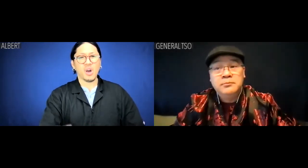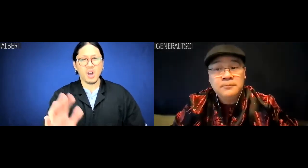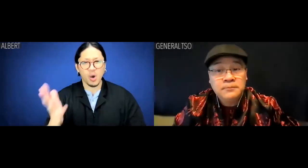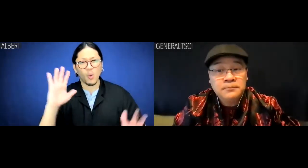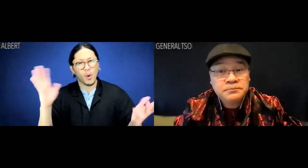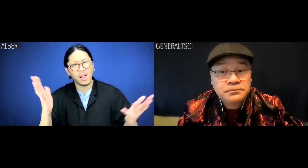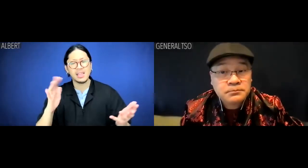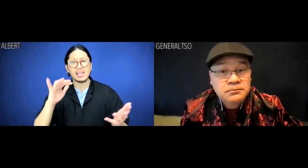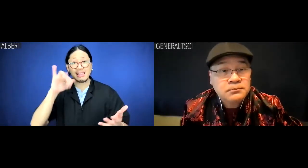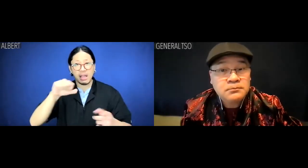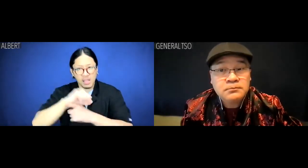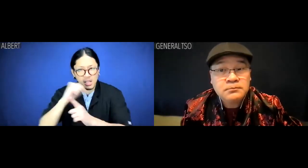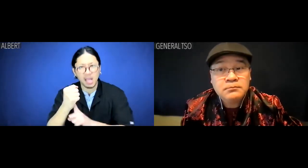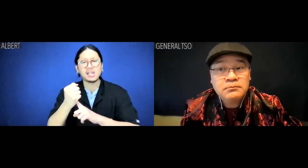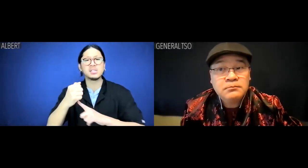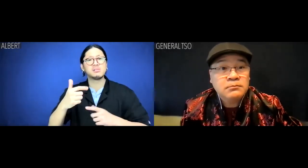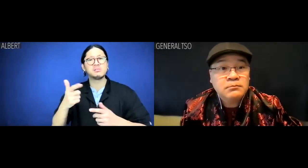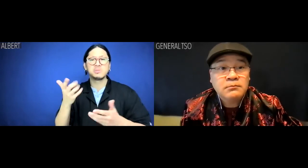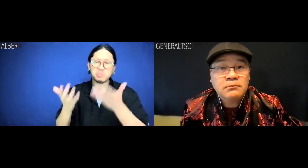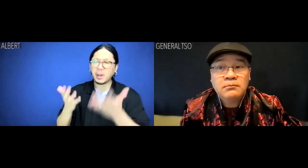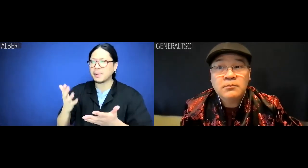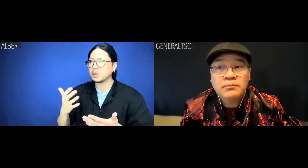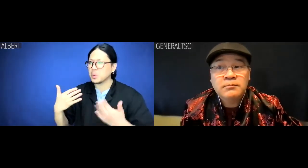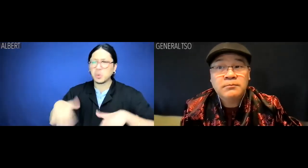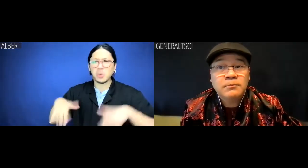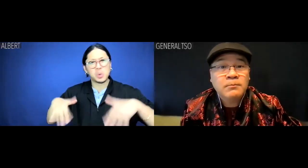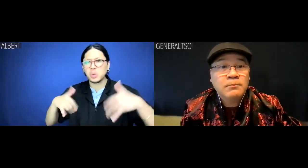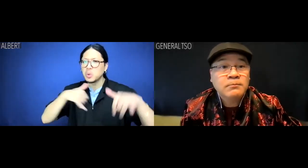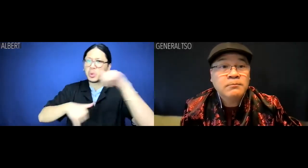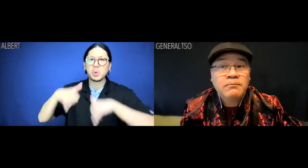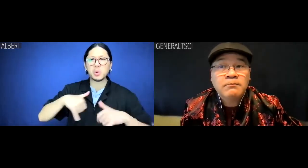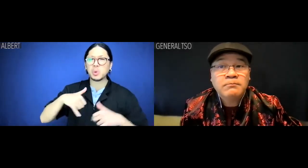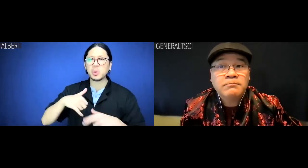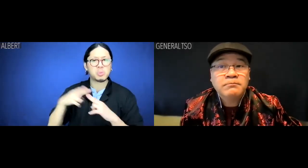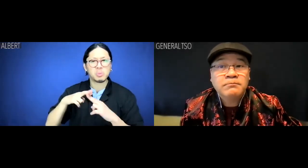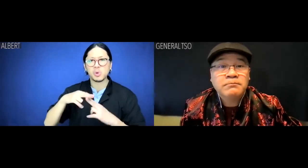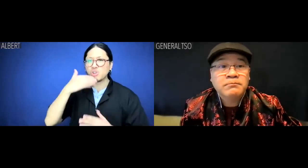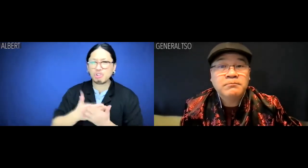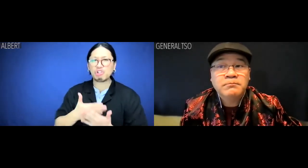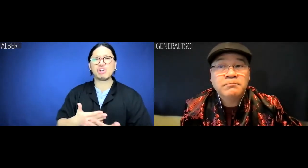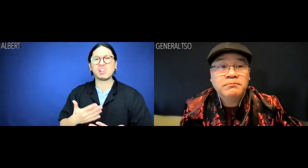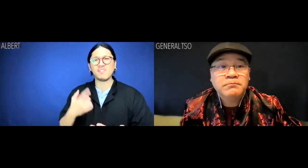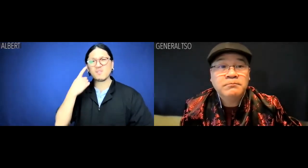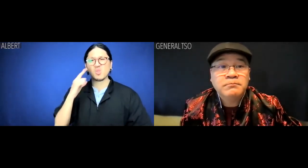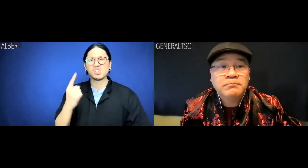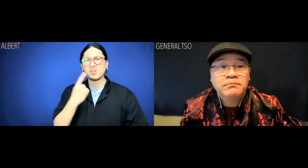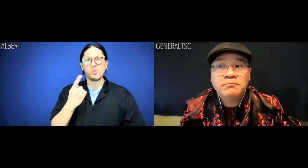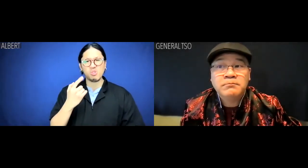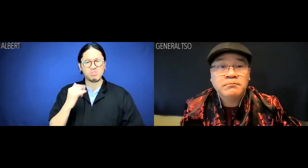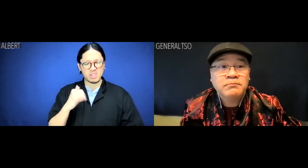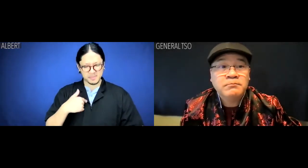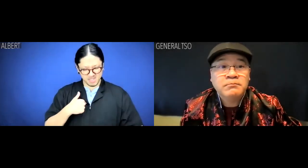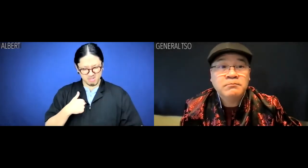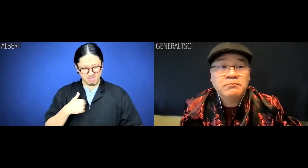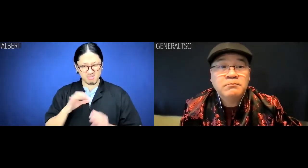Albert: Oh, well, in that case, they're probably ... too good. For one who is...